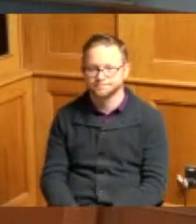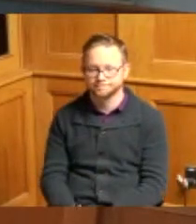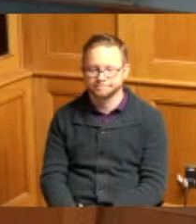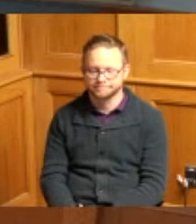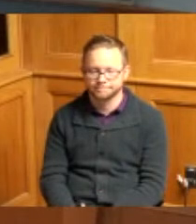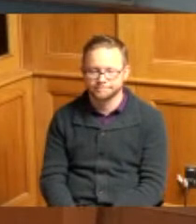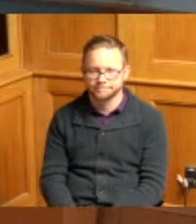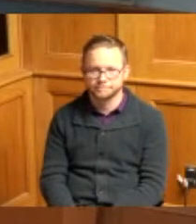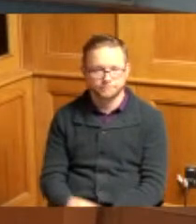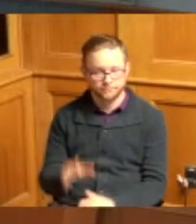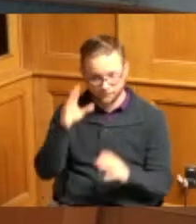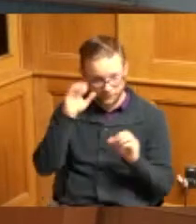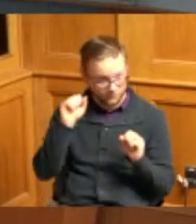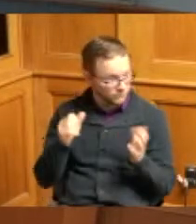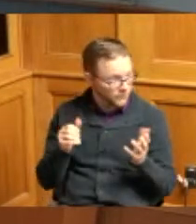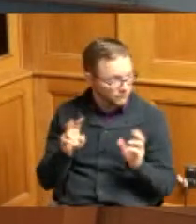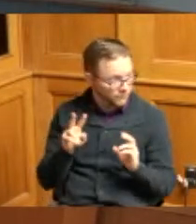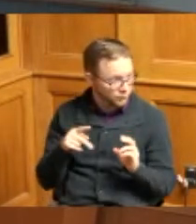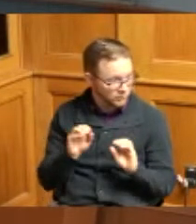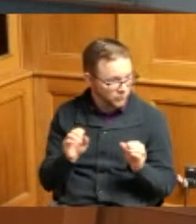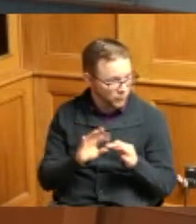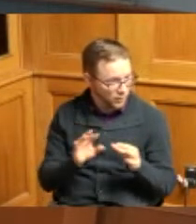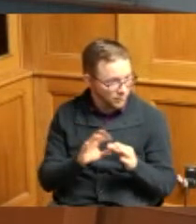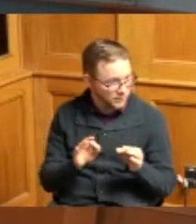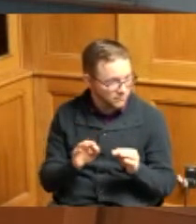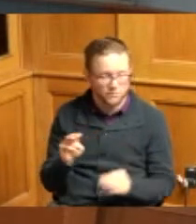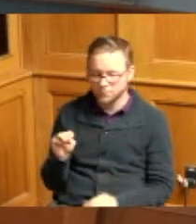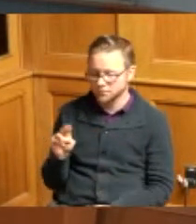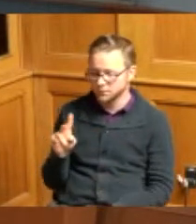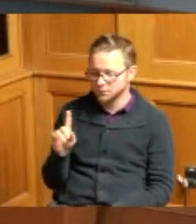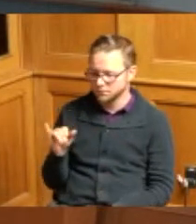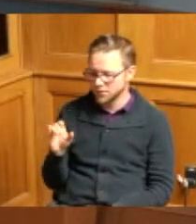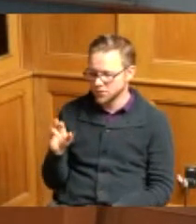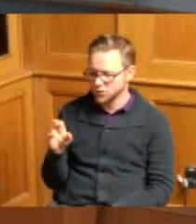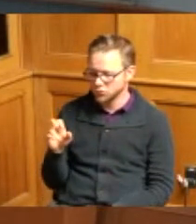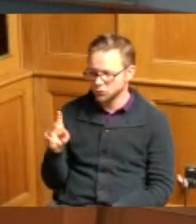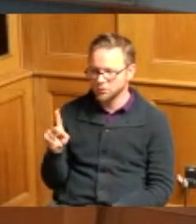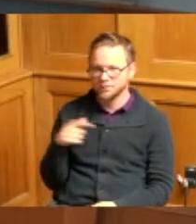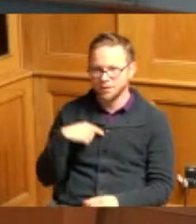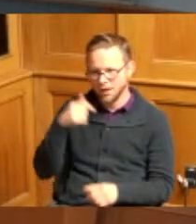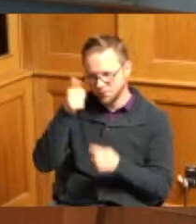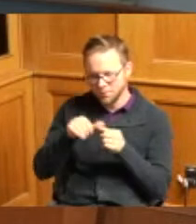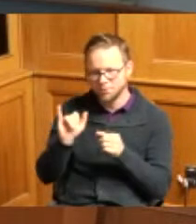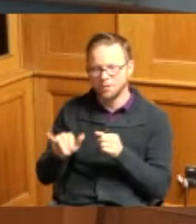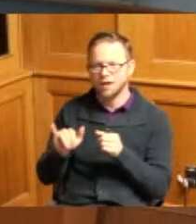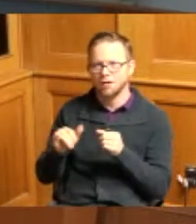Vice President no no yeah Muddy Creek I remember hearing that when I first started so this is great